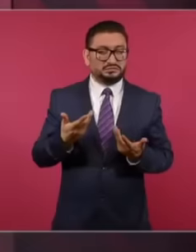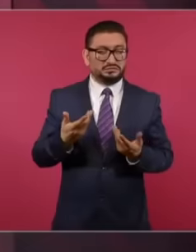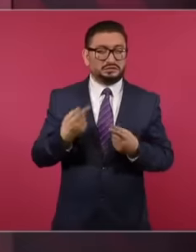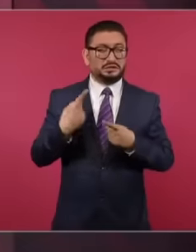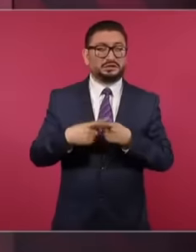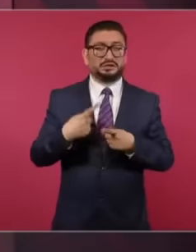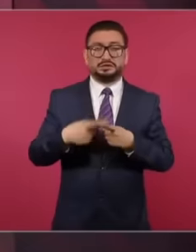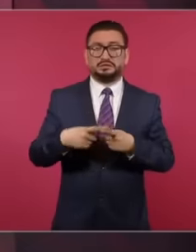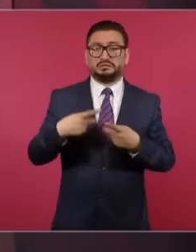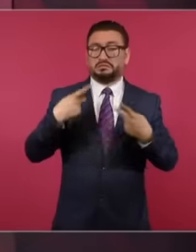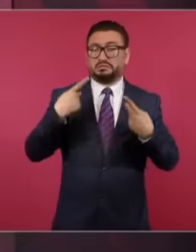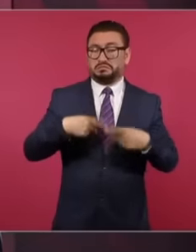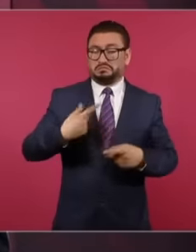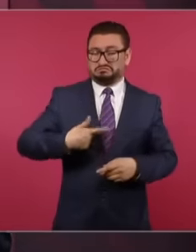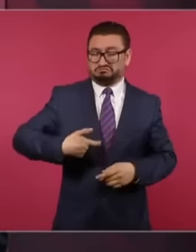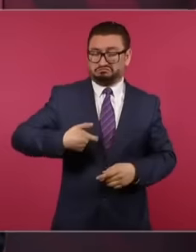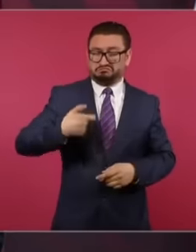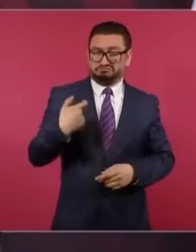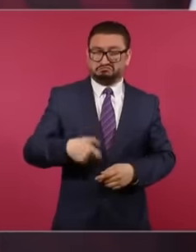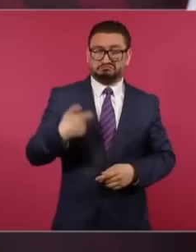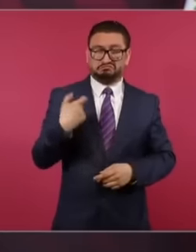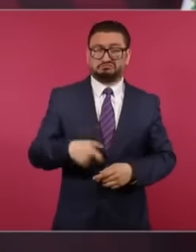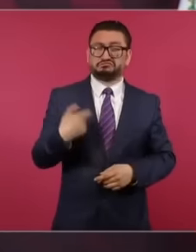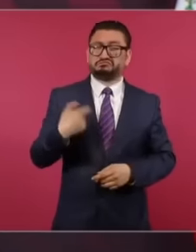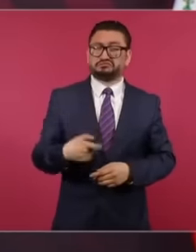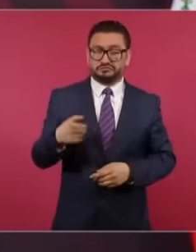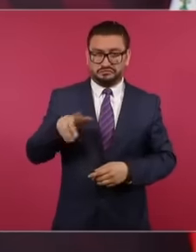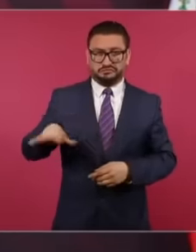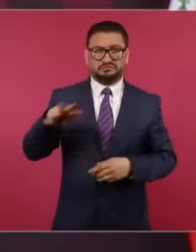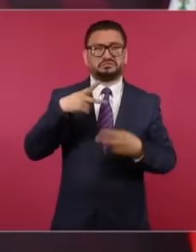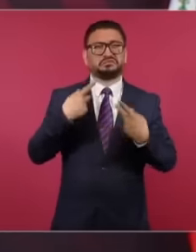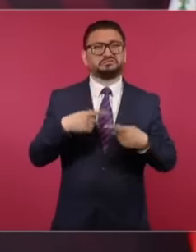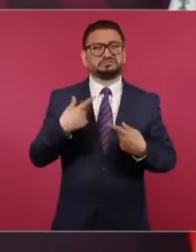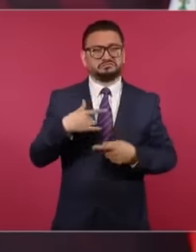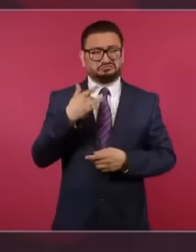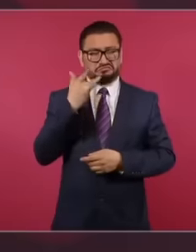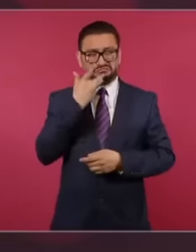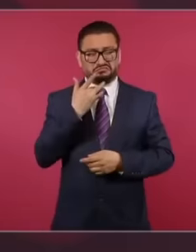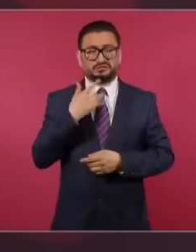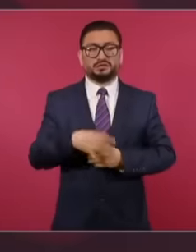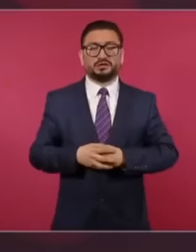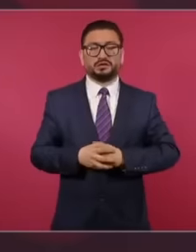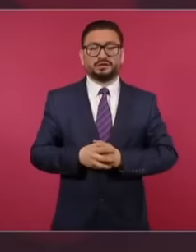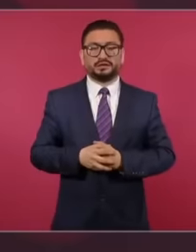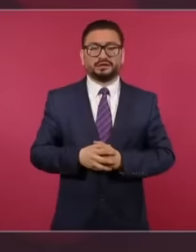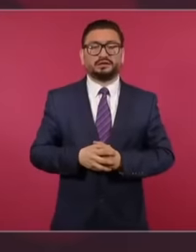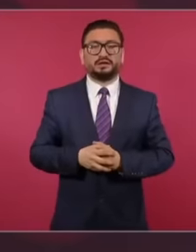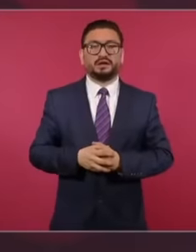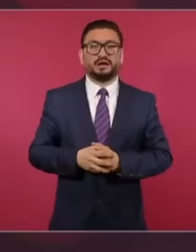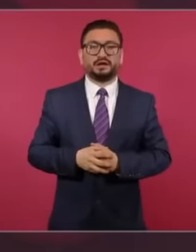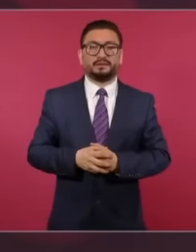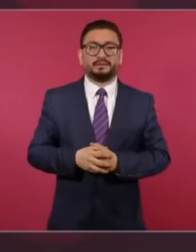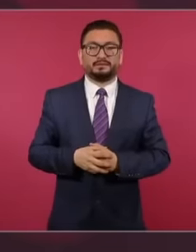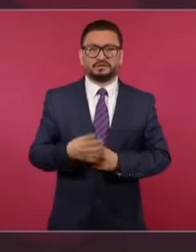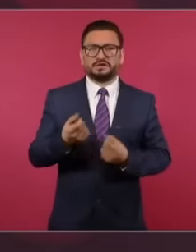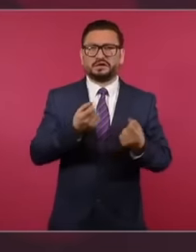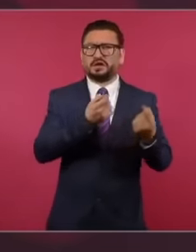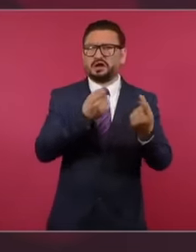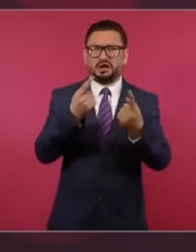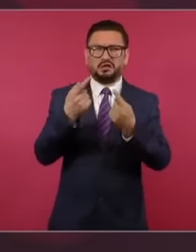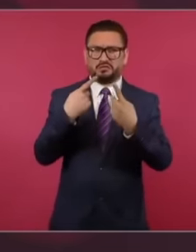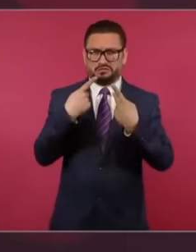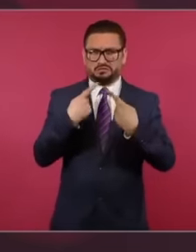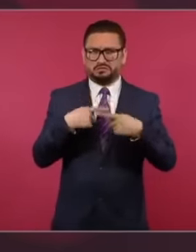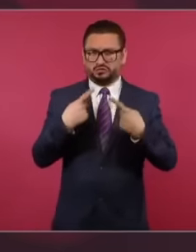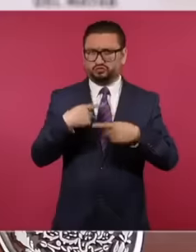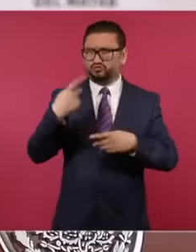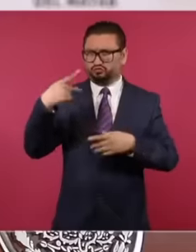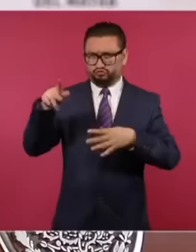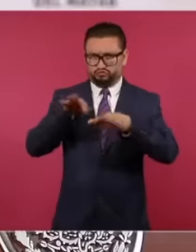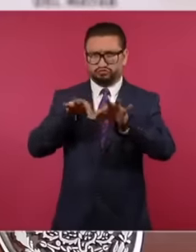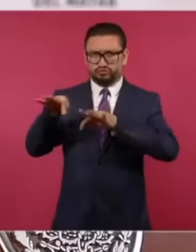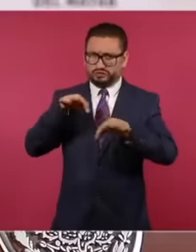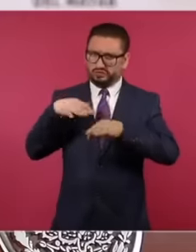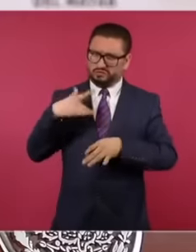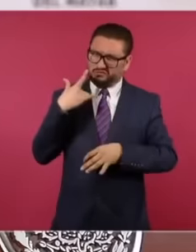the machuchones, and some who have done their work with effort in accordance with the law,